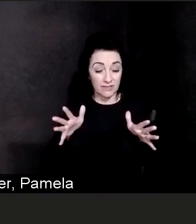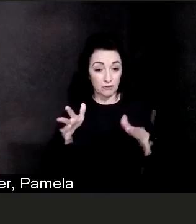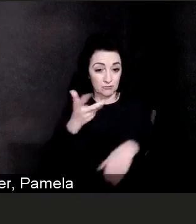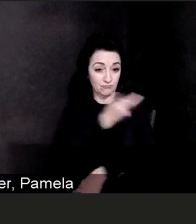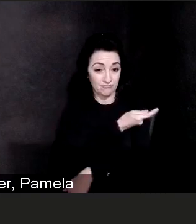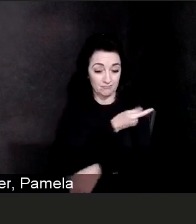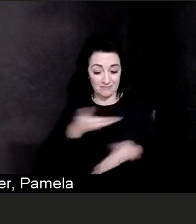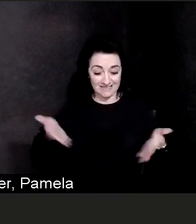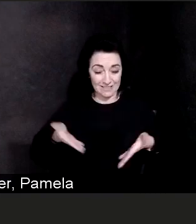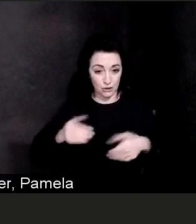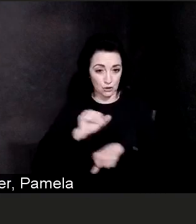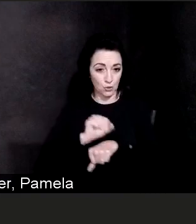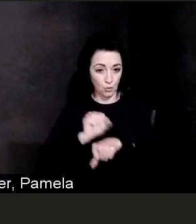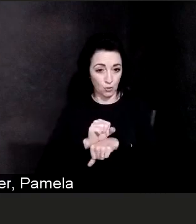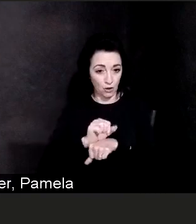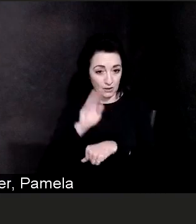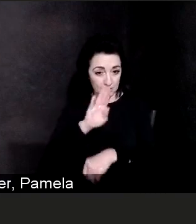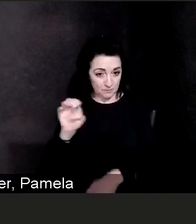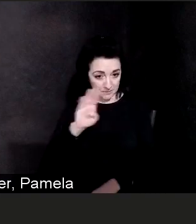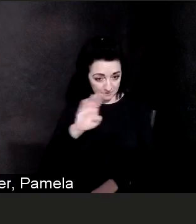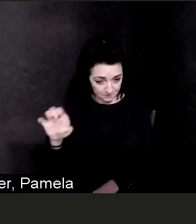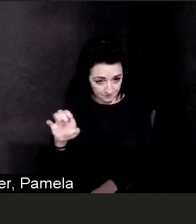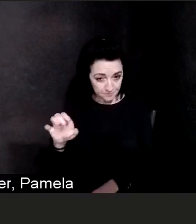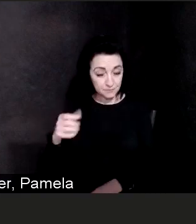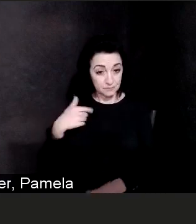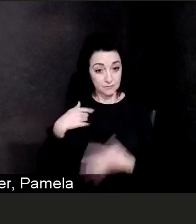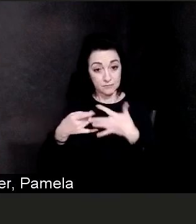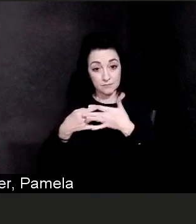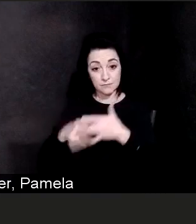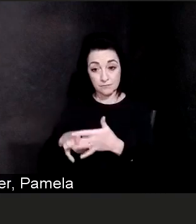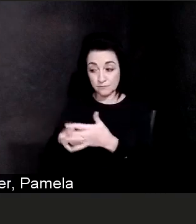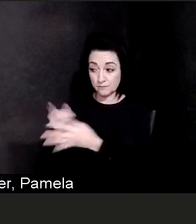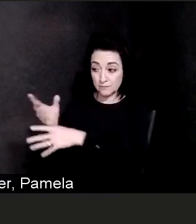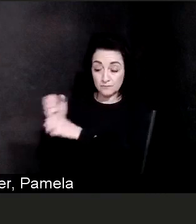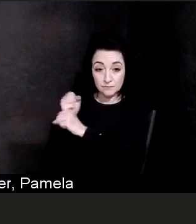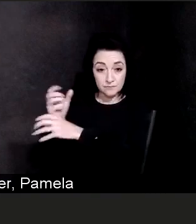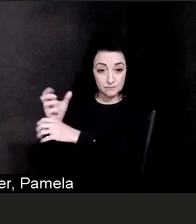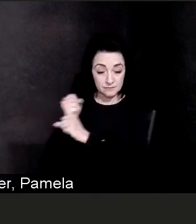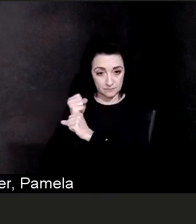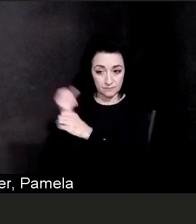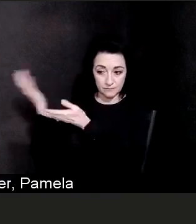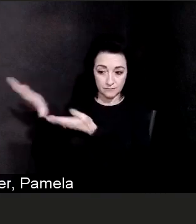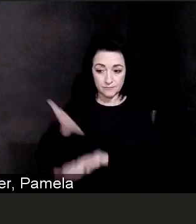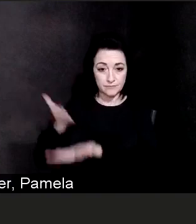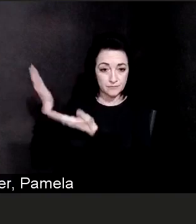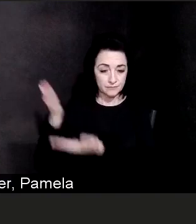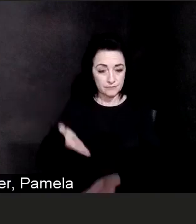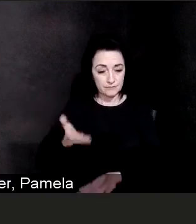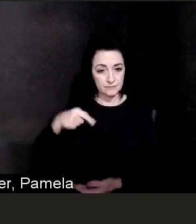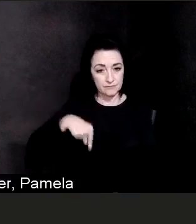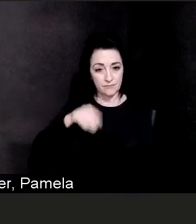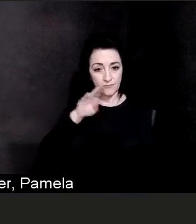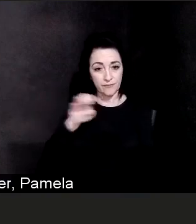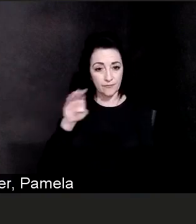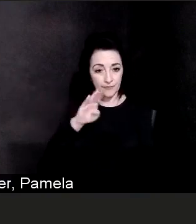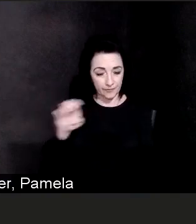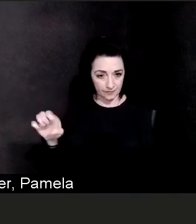to receive vaccine shipment here at Beebe Healthcare. So as we vaccinated these 1800 people